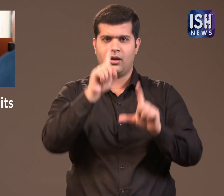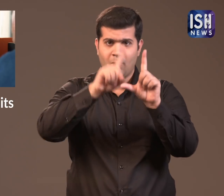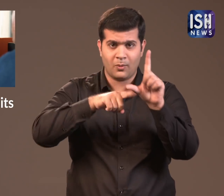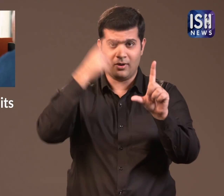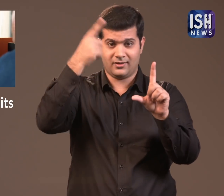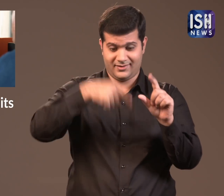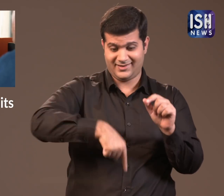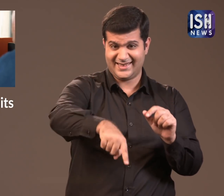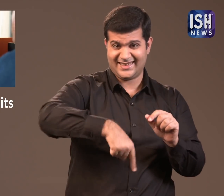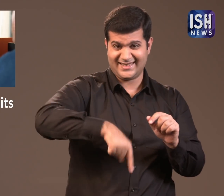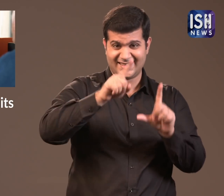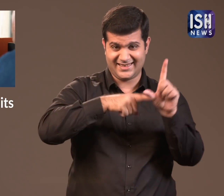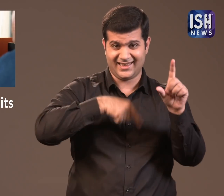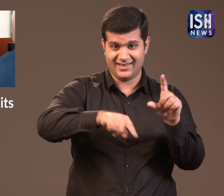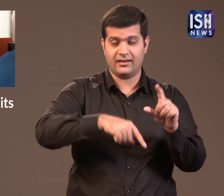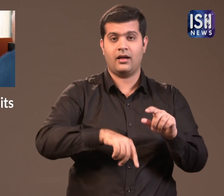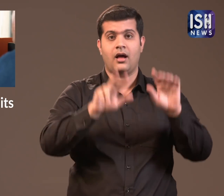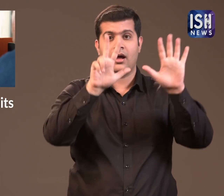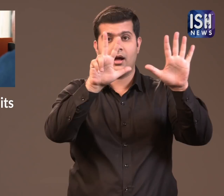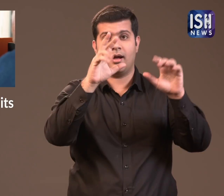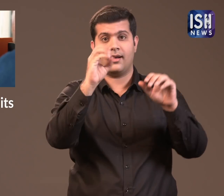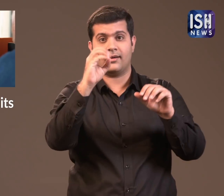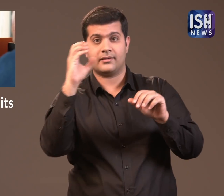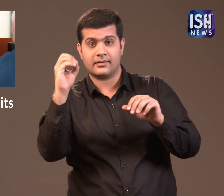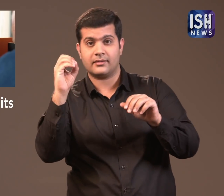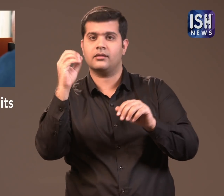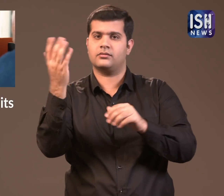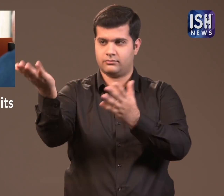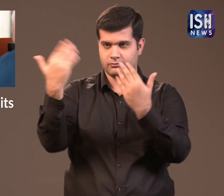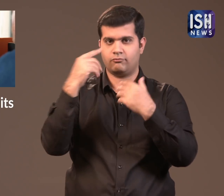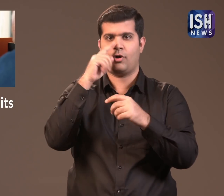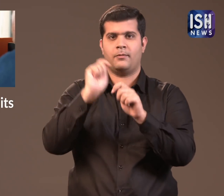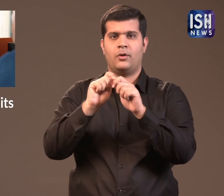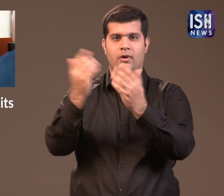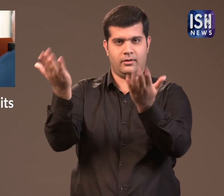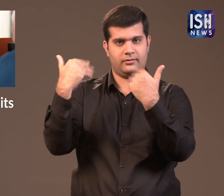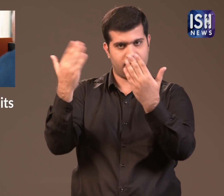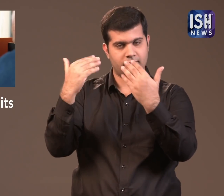they will recruit 800 women.